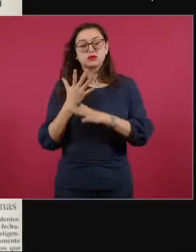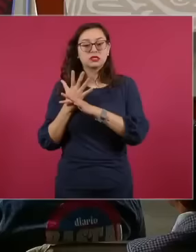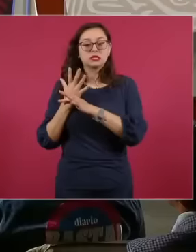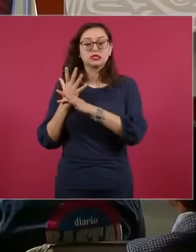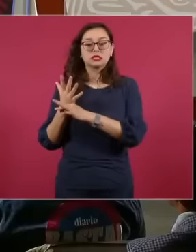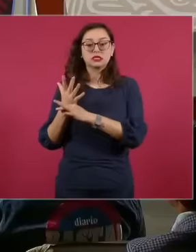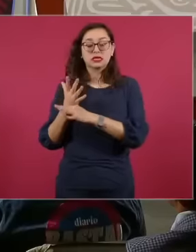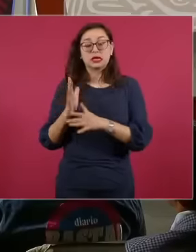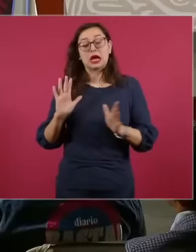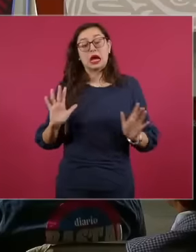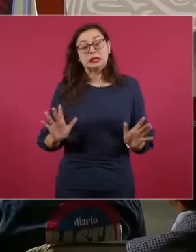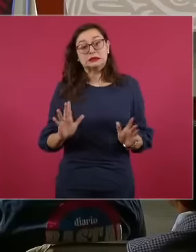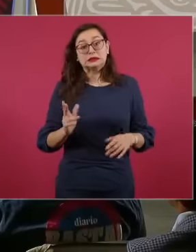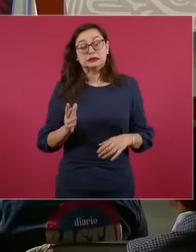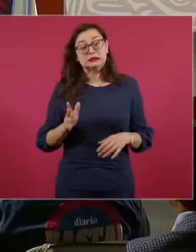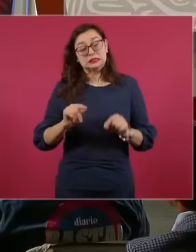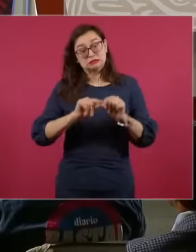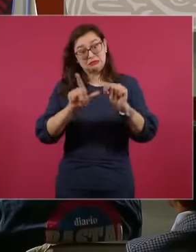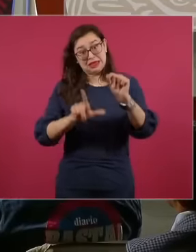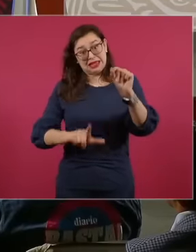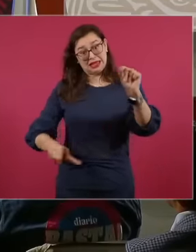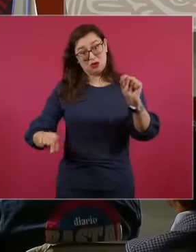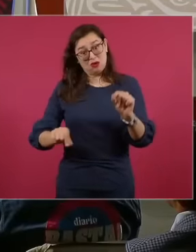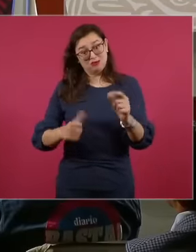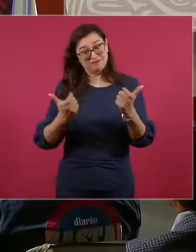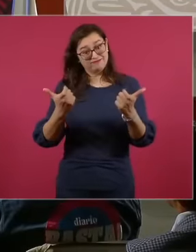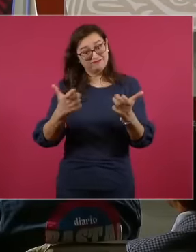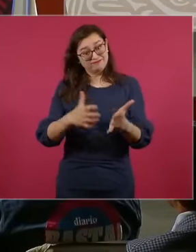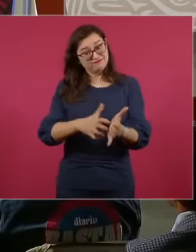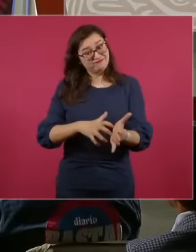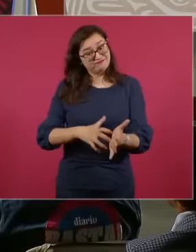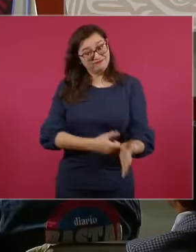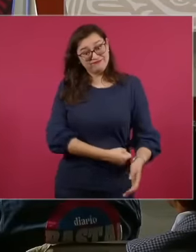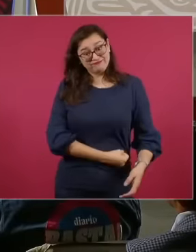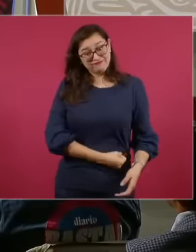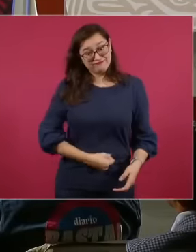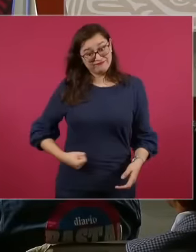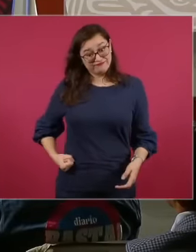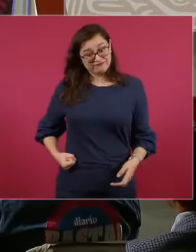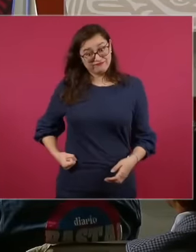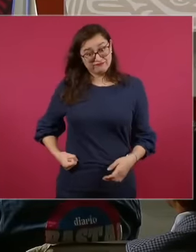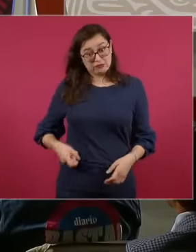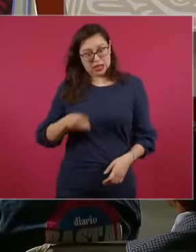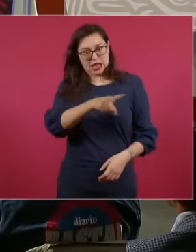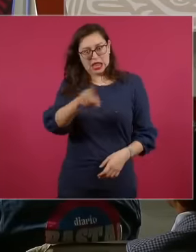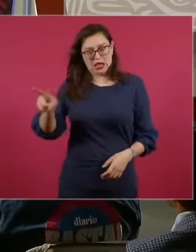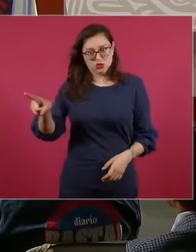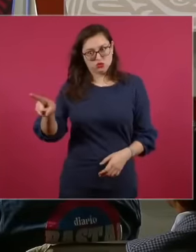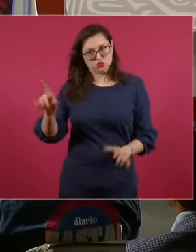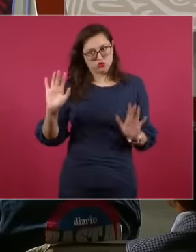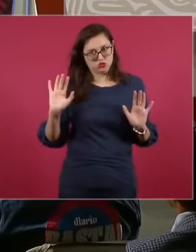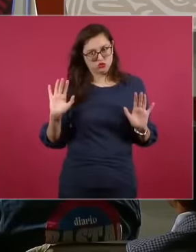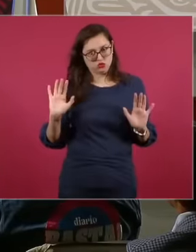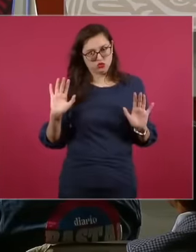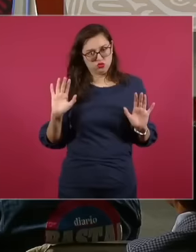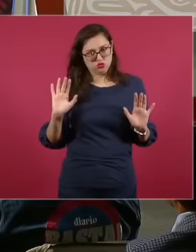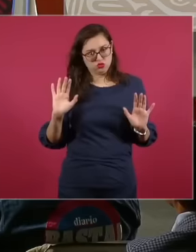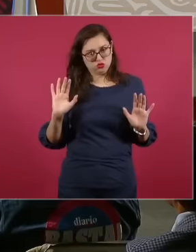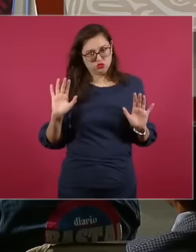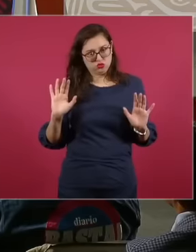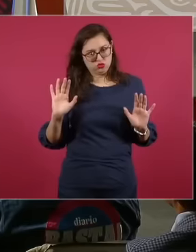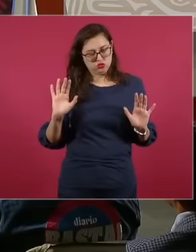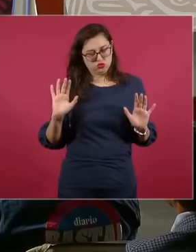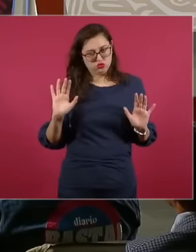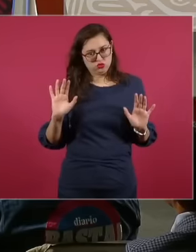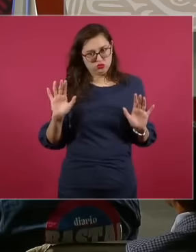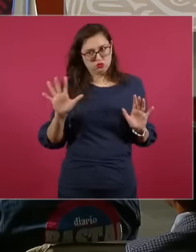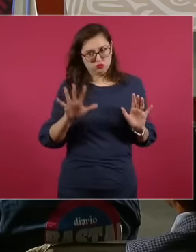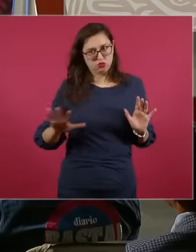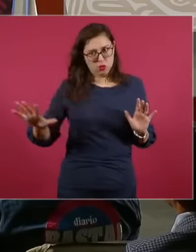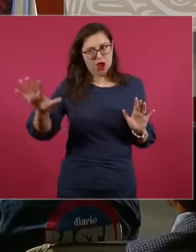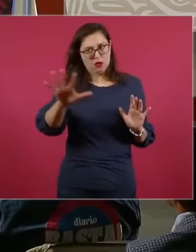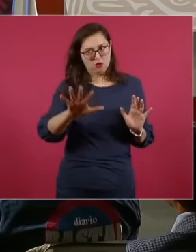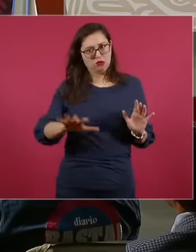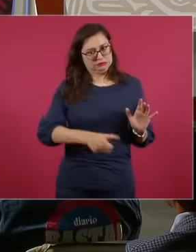belts and always the one who tightened the belt or who had the belt tightened was the people,